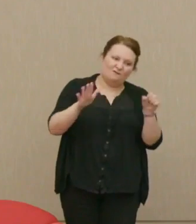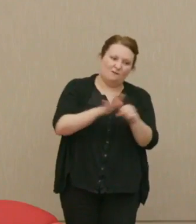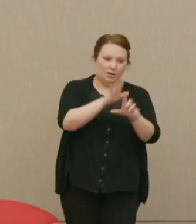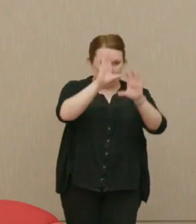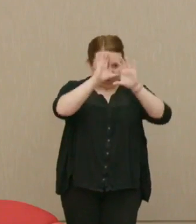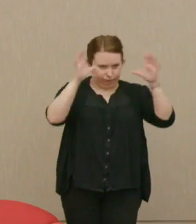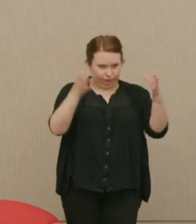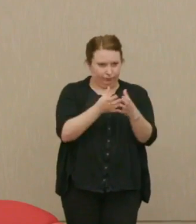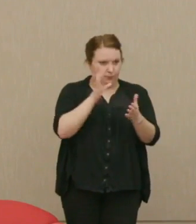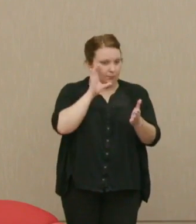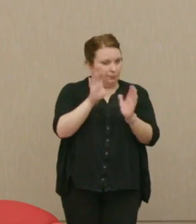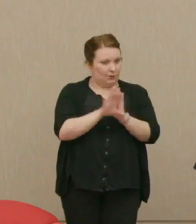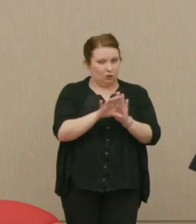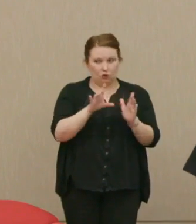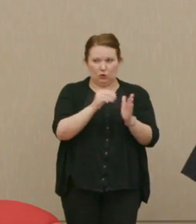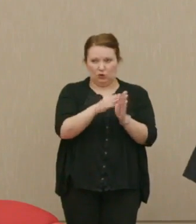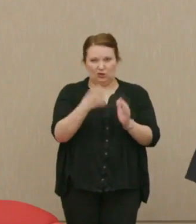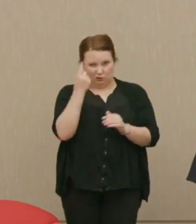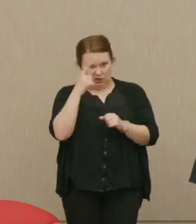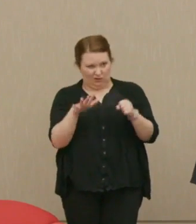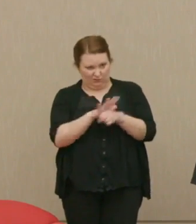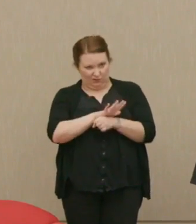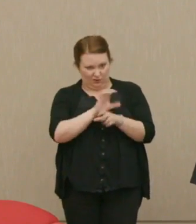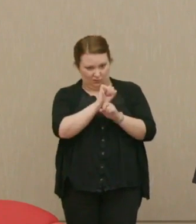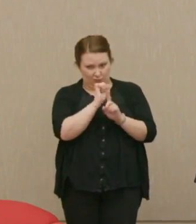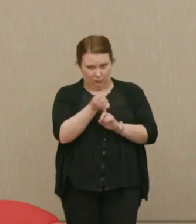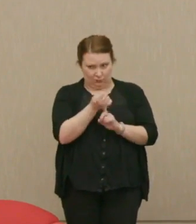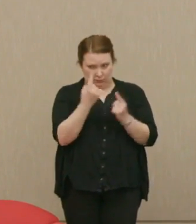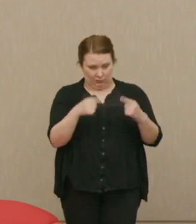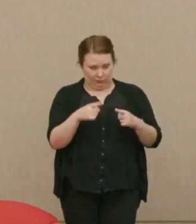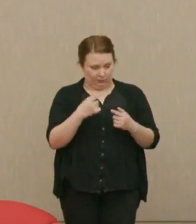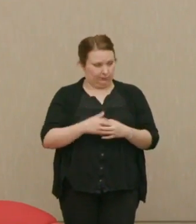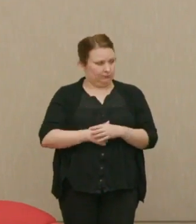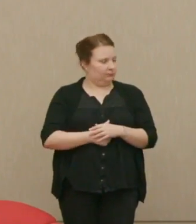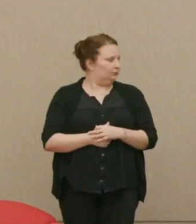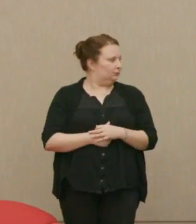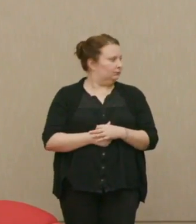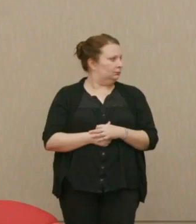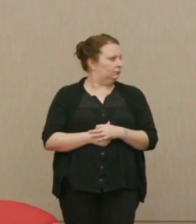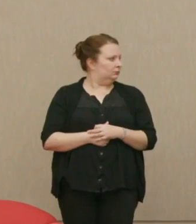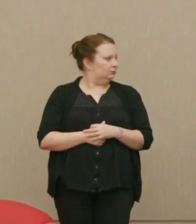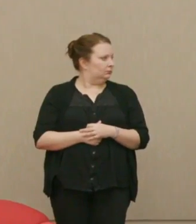so students get the full picture? Dr. Ellsberg: .